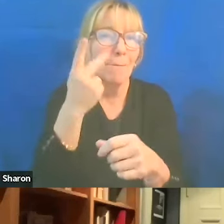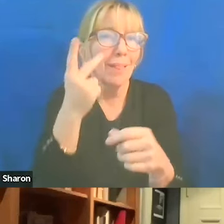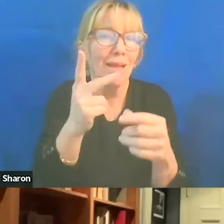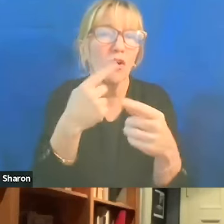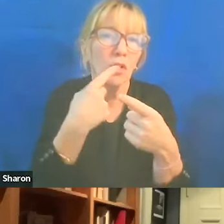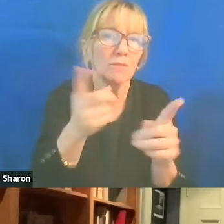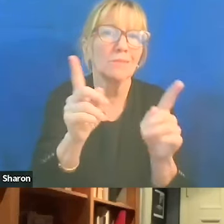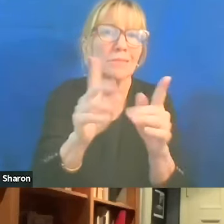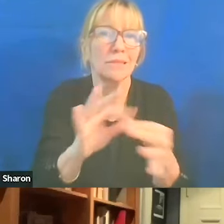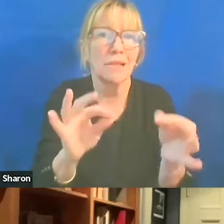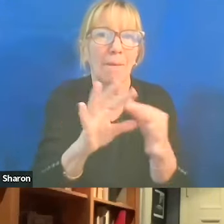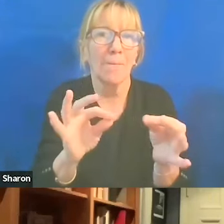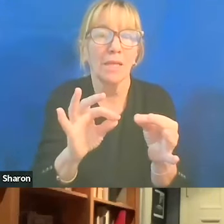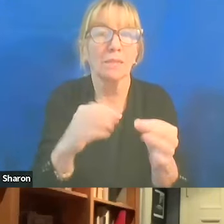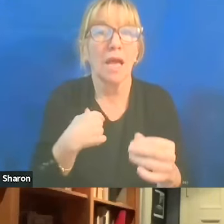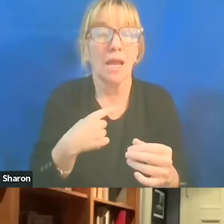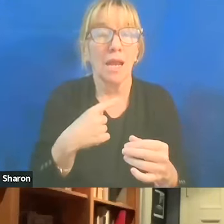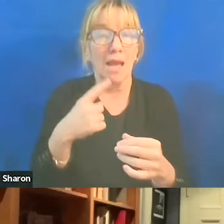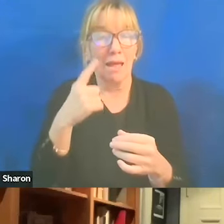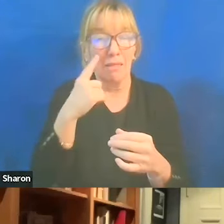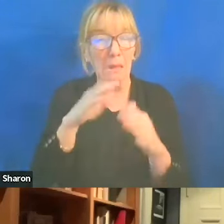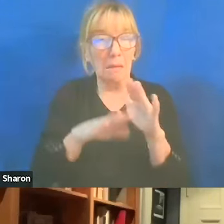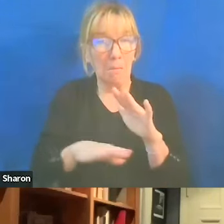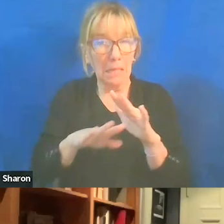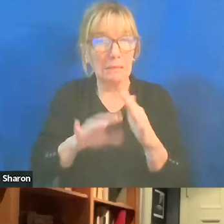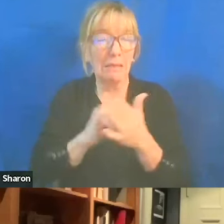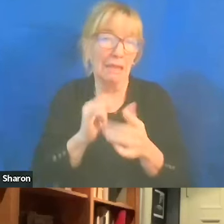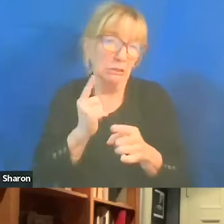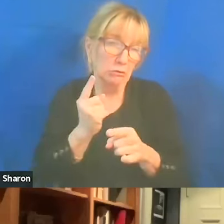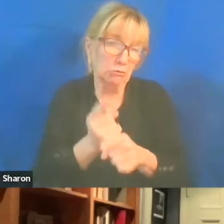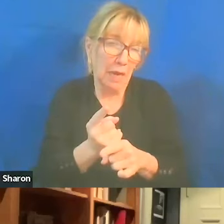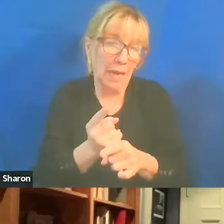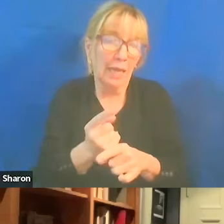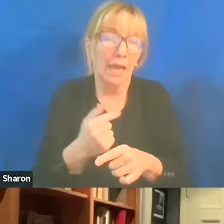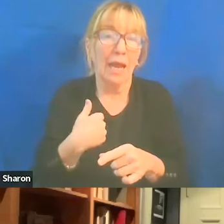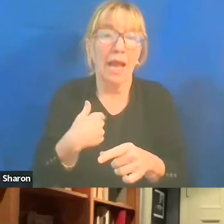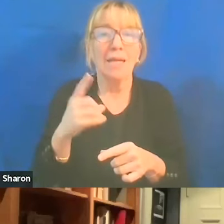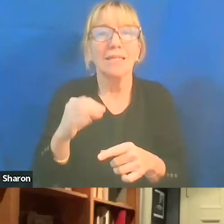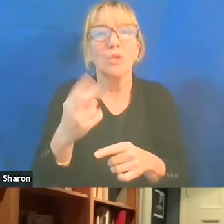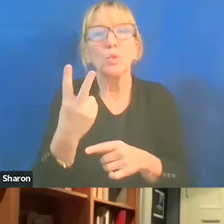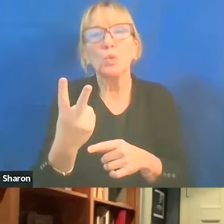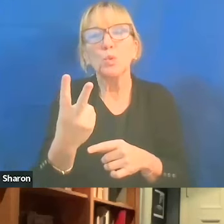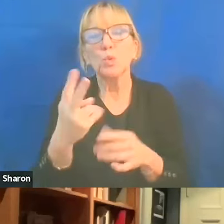And I think, basically, that's right. I mean, I did two statements when I was at HJC